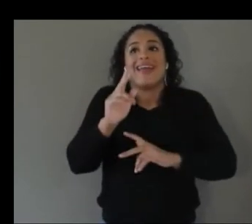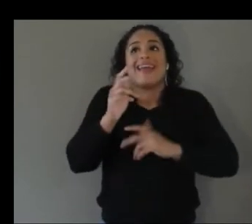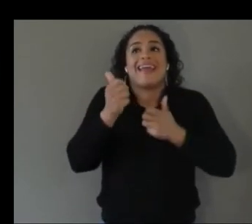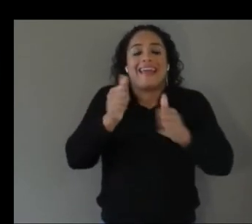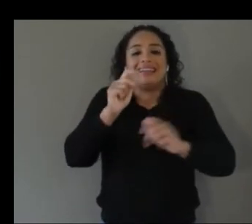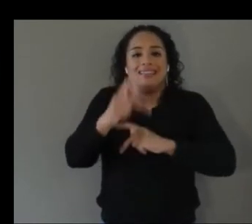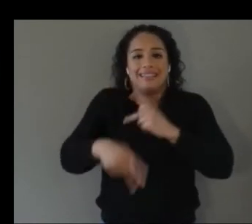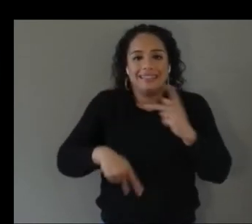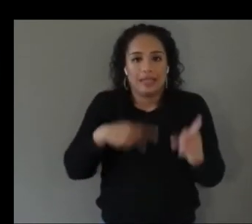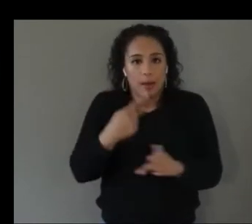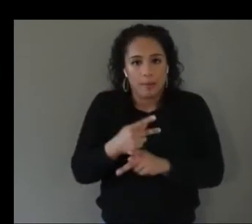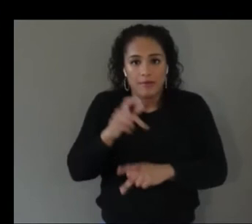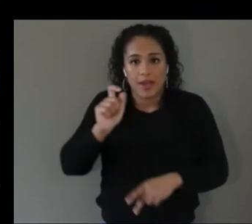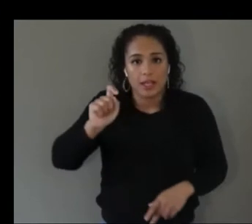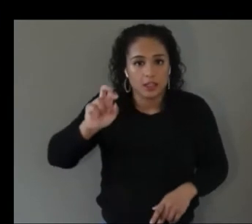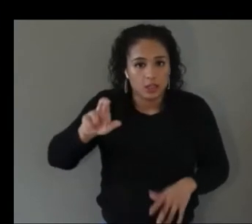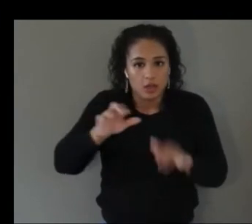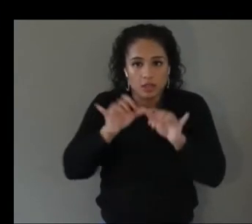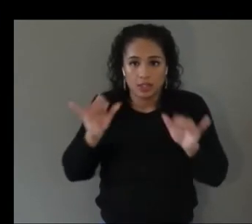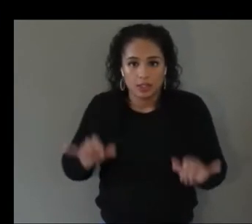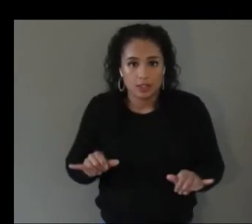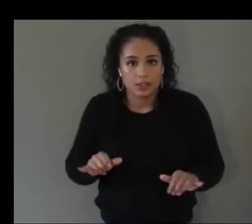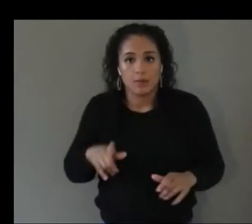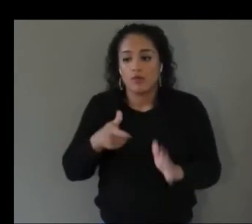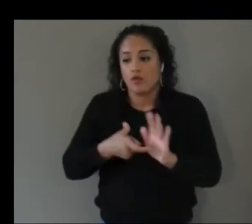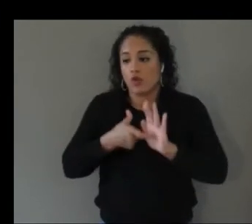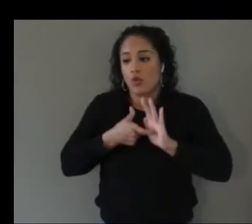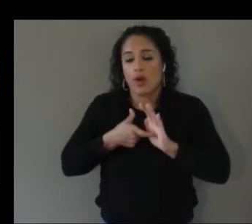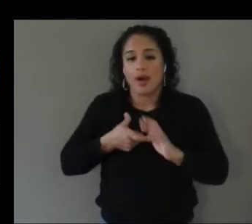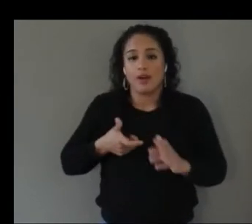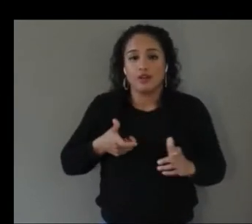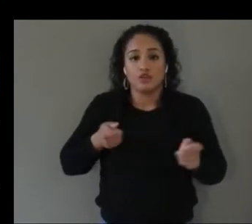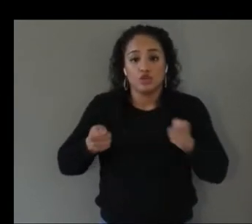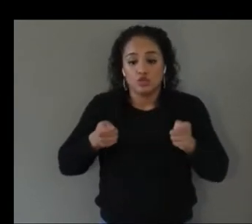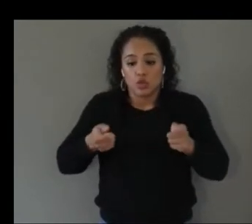you know handheld controllers with you know these kind of six degrees of freedom